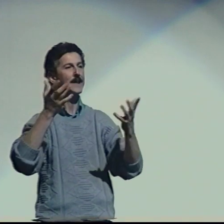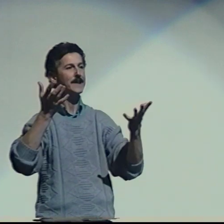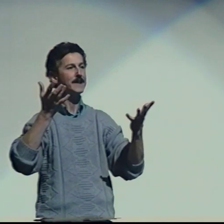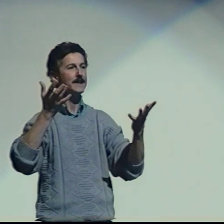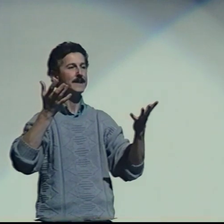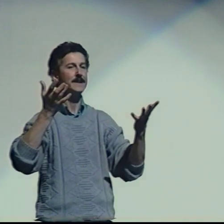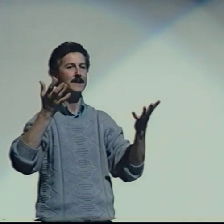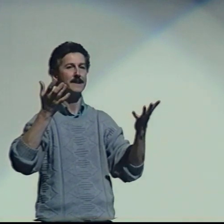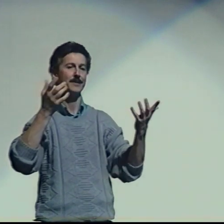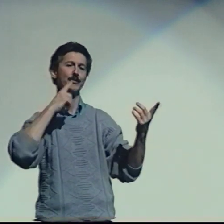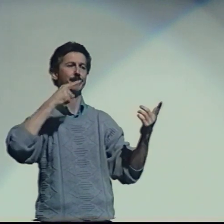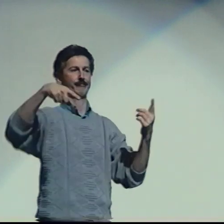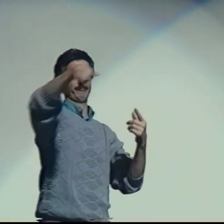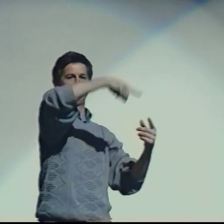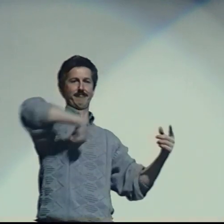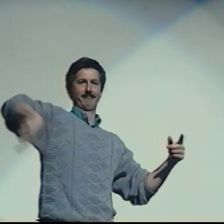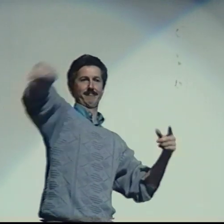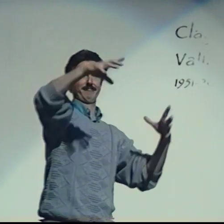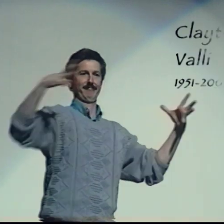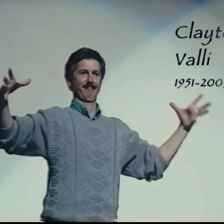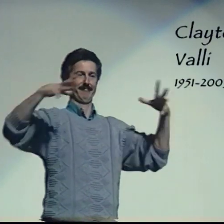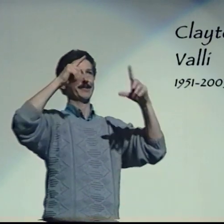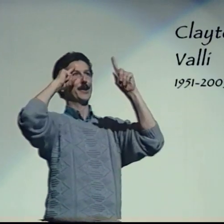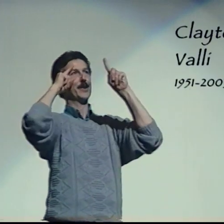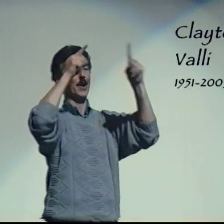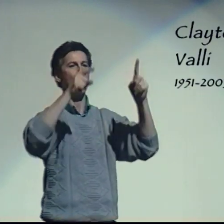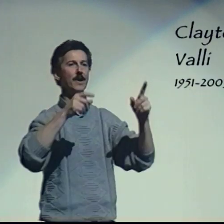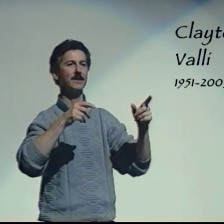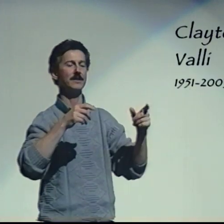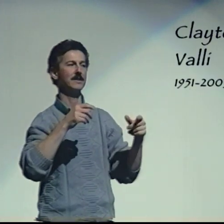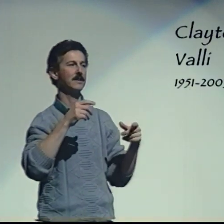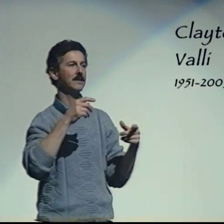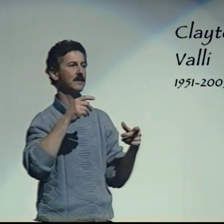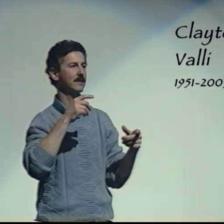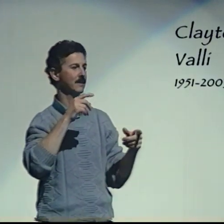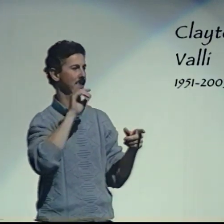My goal, really, the collective goal for all of us here...